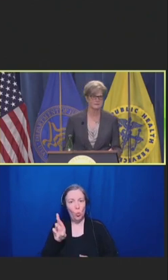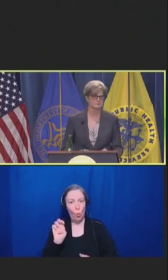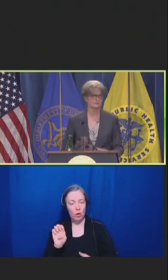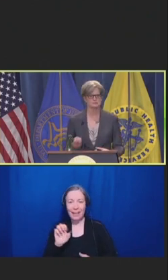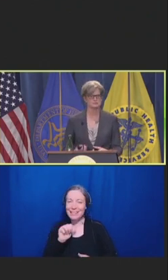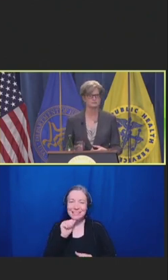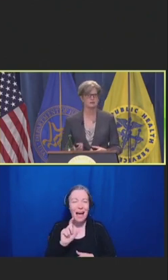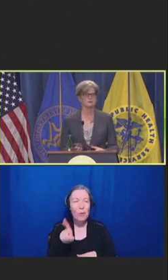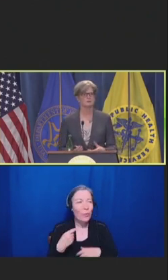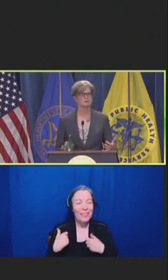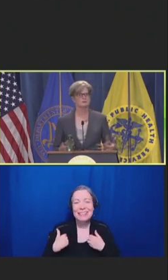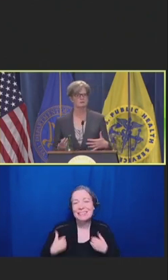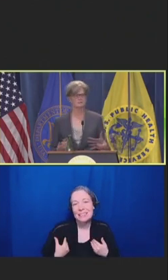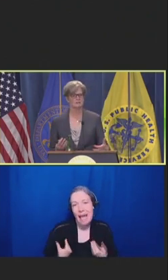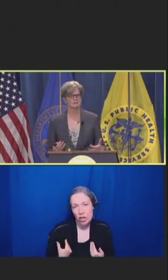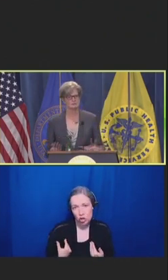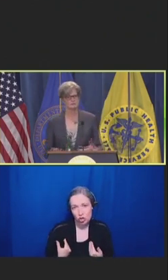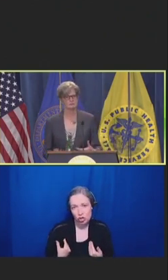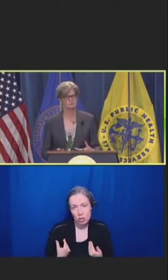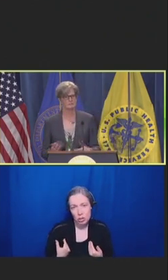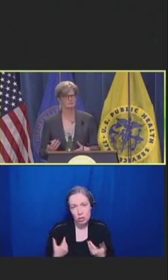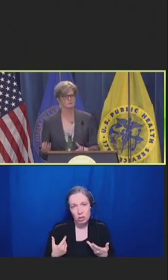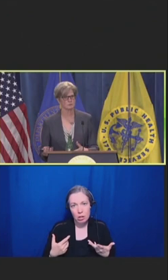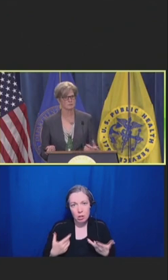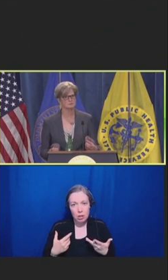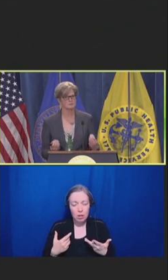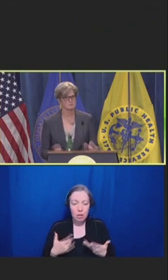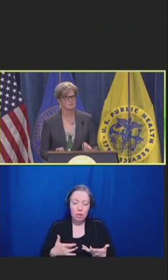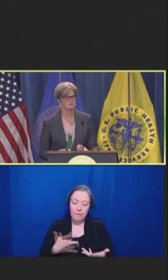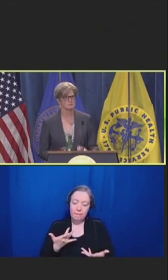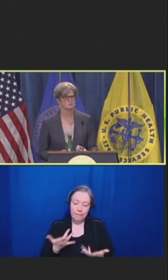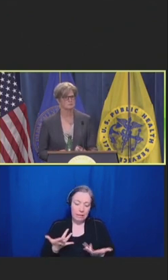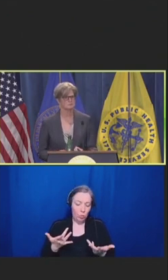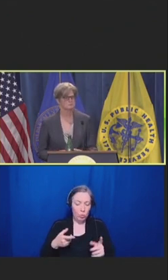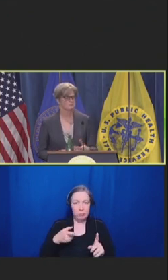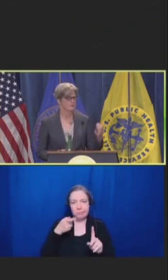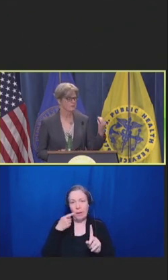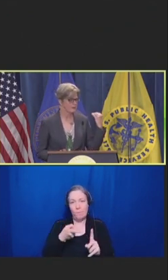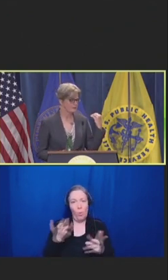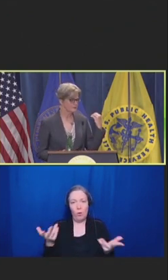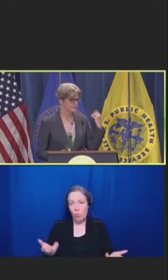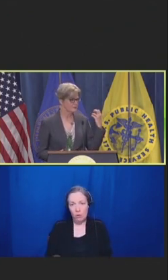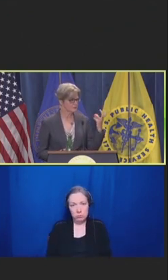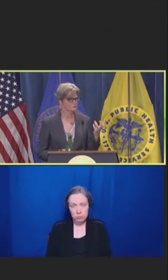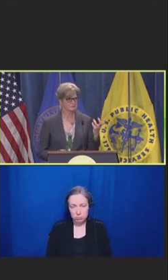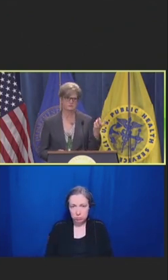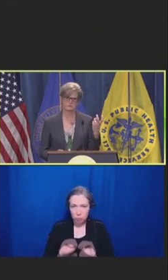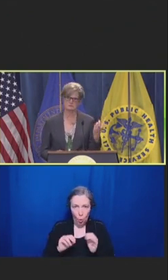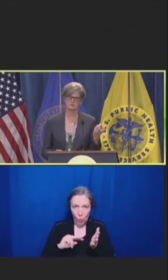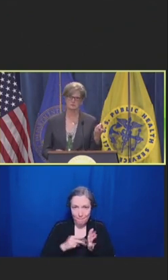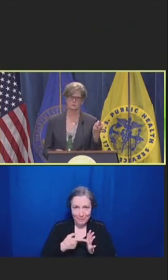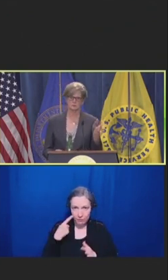It's not just about feeling like they're doing meaningless work. It's something different. And I heard about this concept called moral injury.